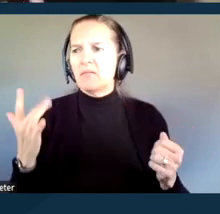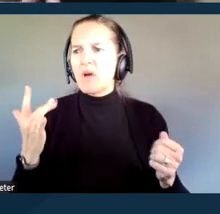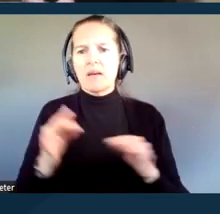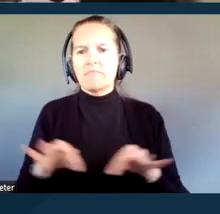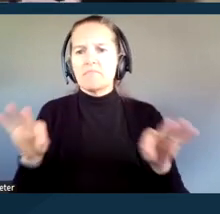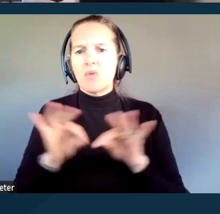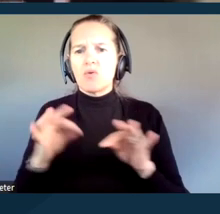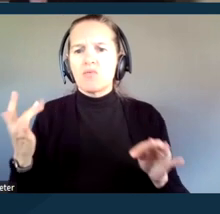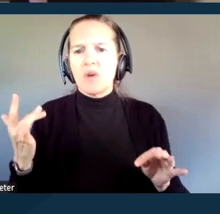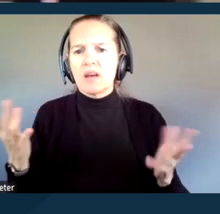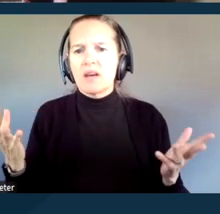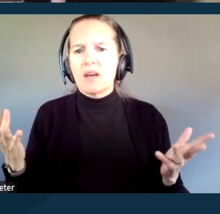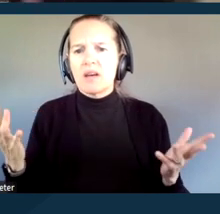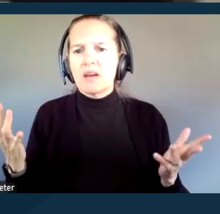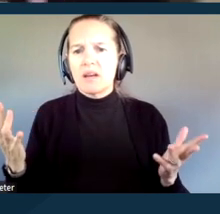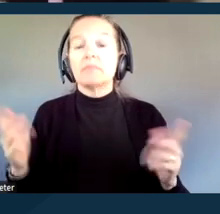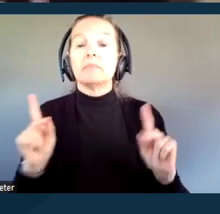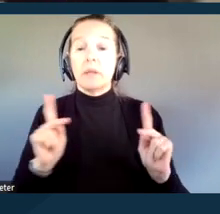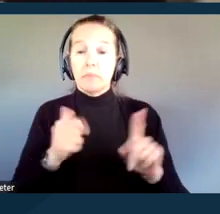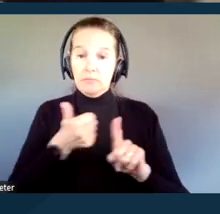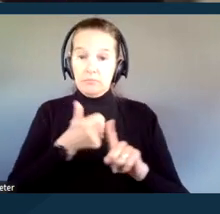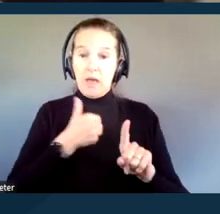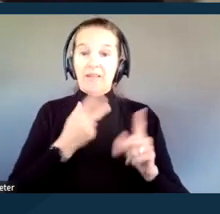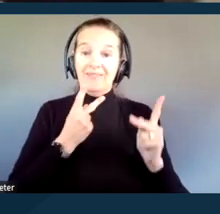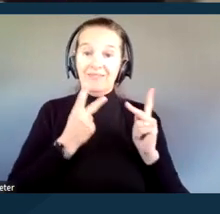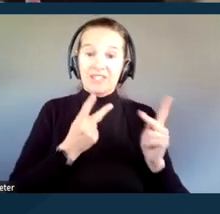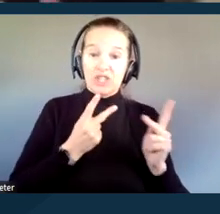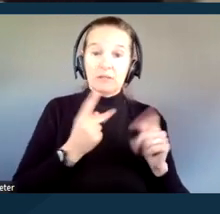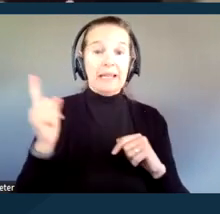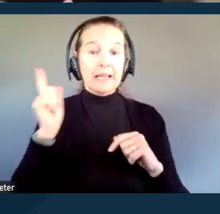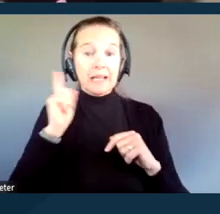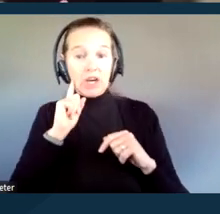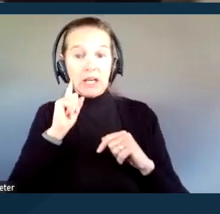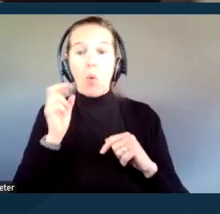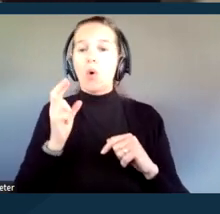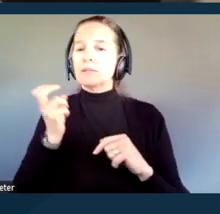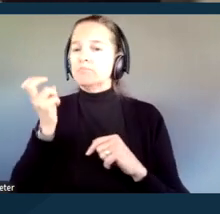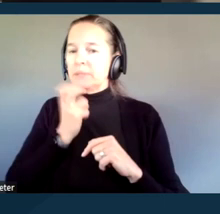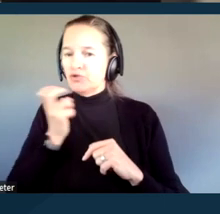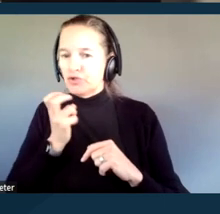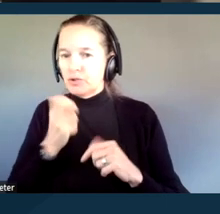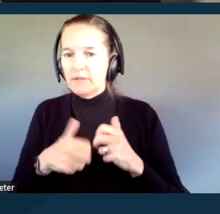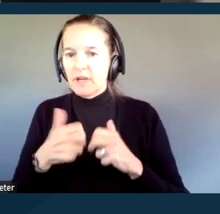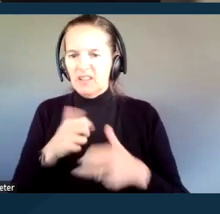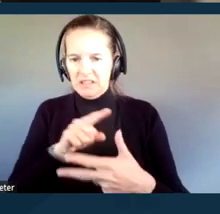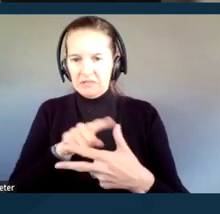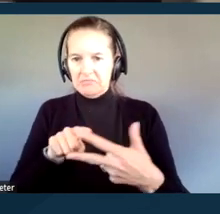People who have vision and hearing or speech disabilities, that's what we're talking about with communication disabilities,